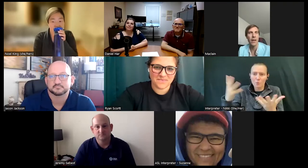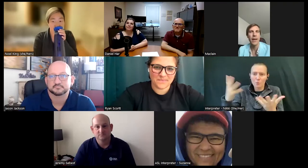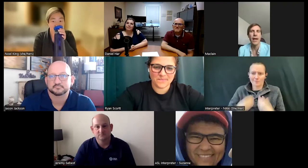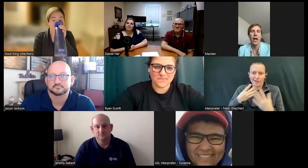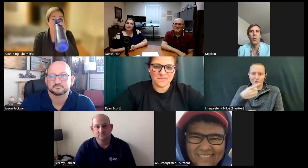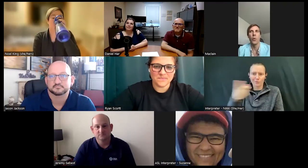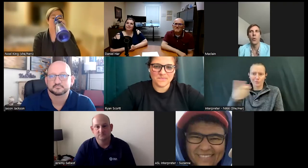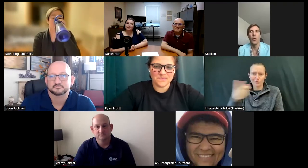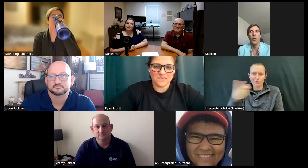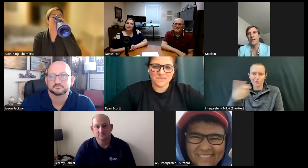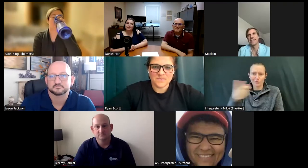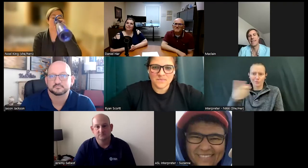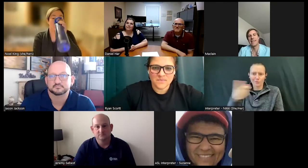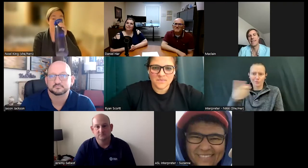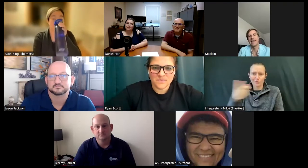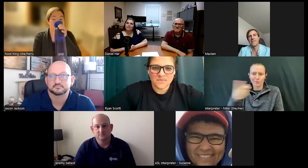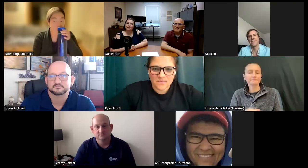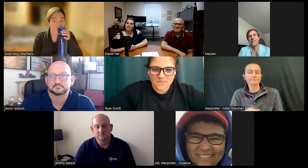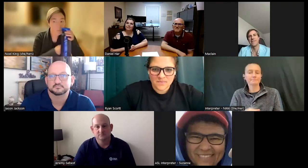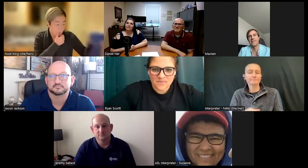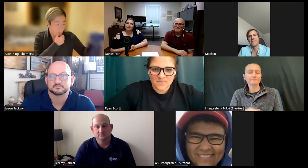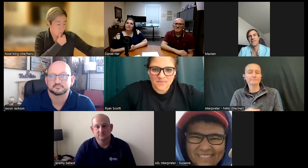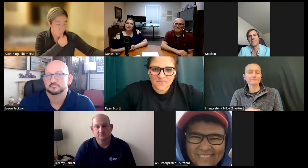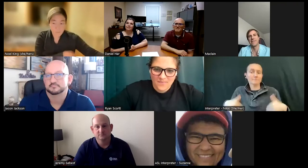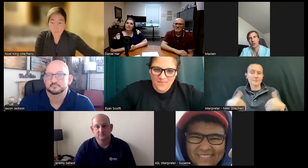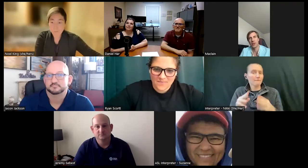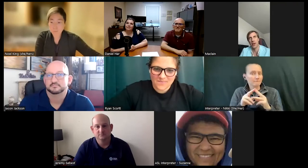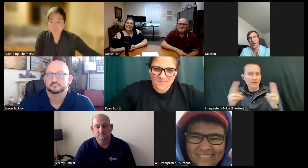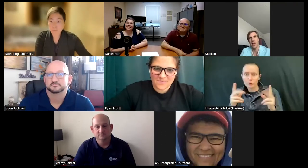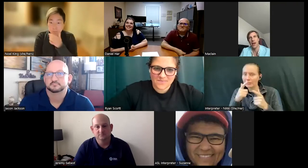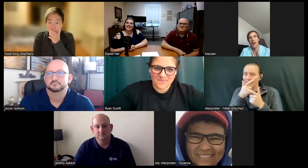Well, that's a very interesting thing.